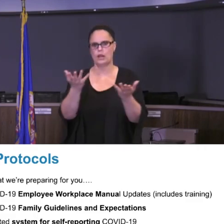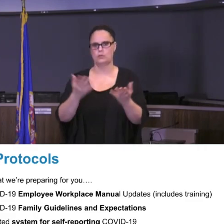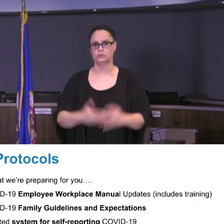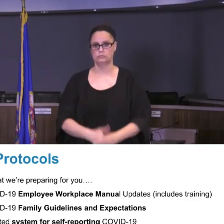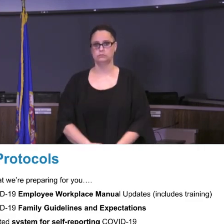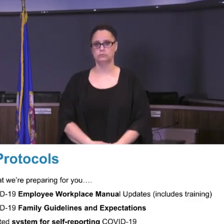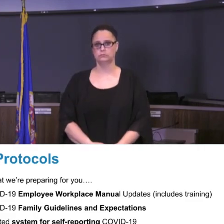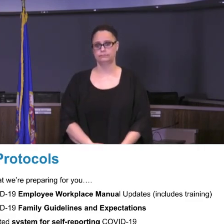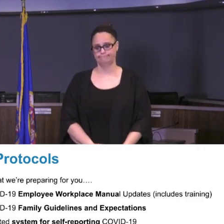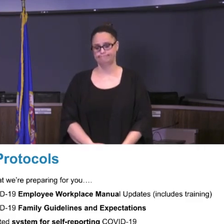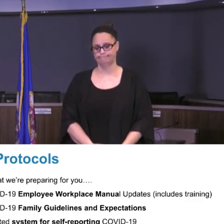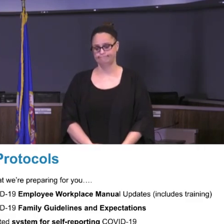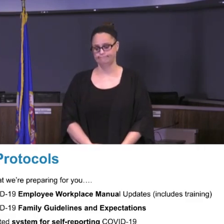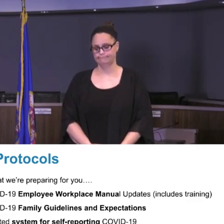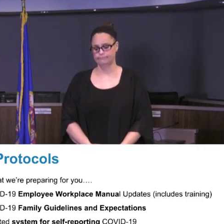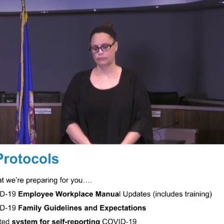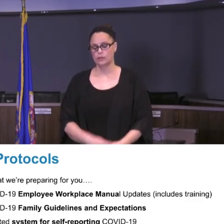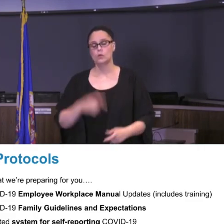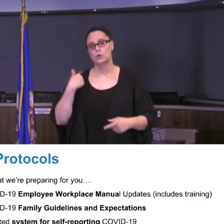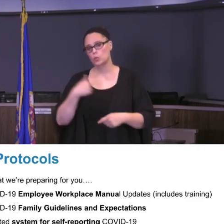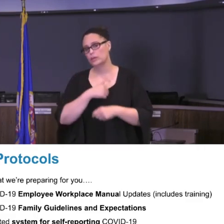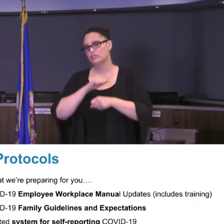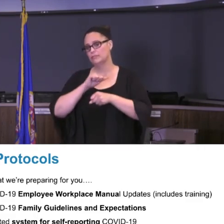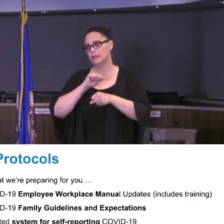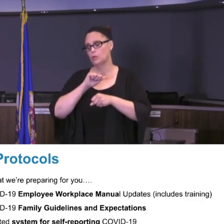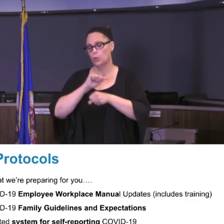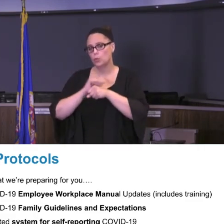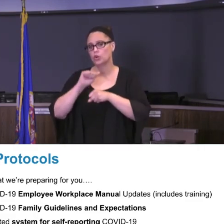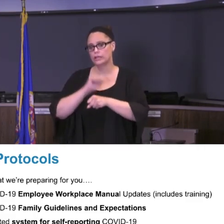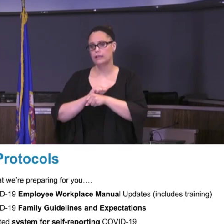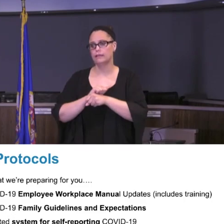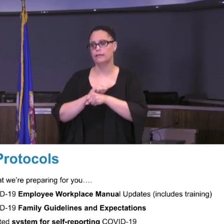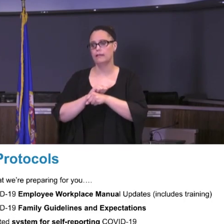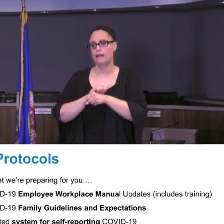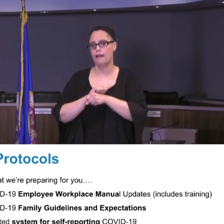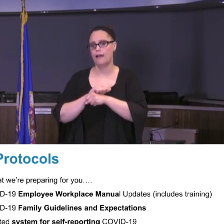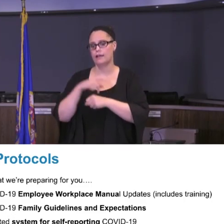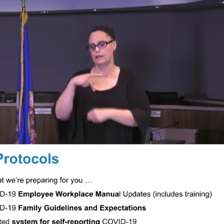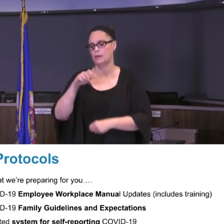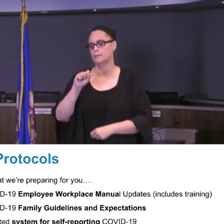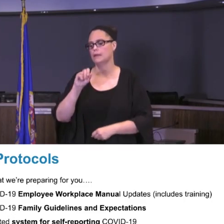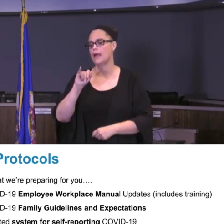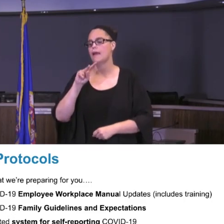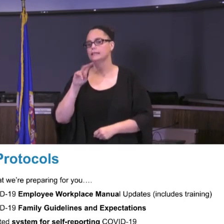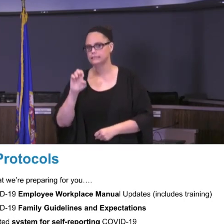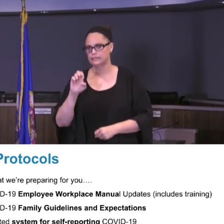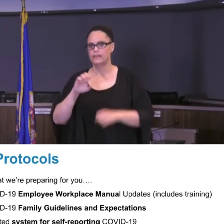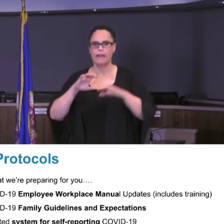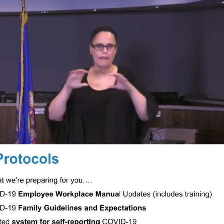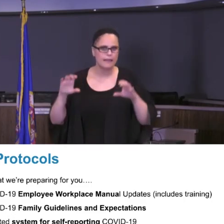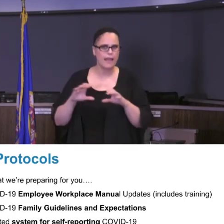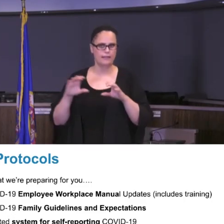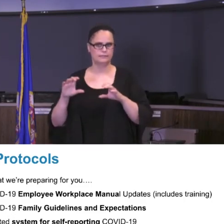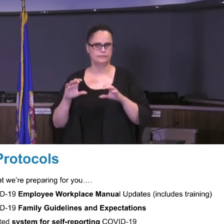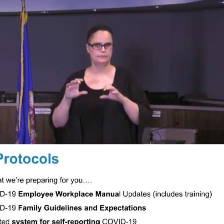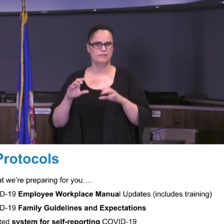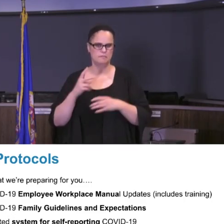We also have been working on a passive and active screening protocols and what we might be able to do in terms of the